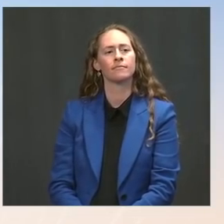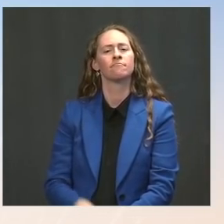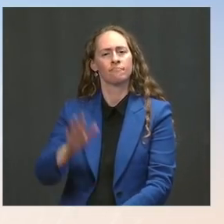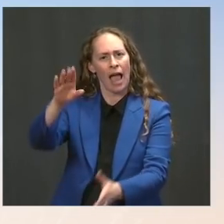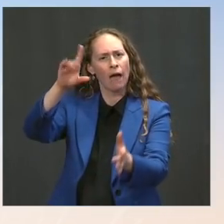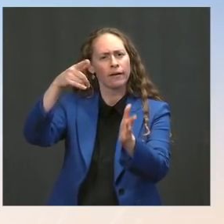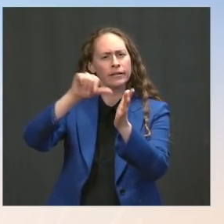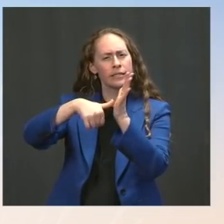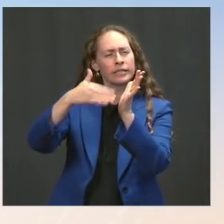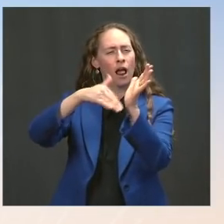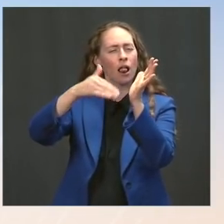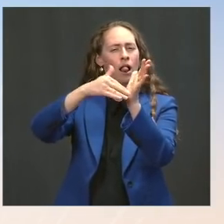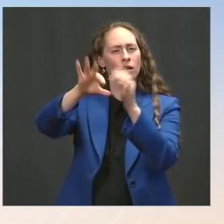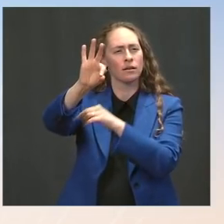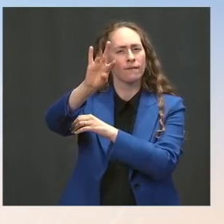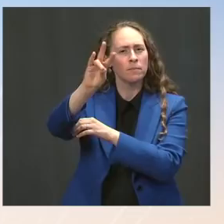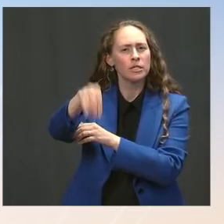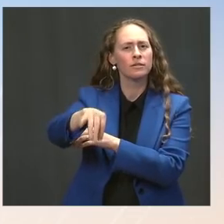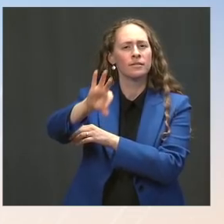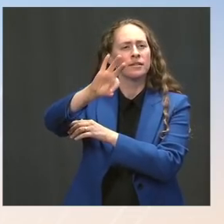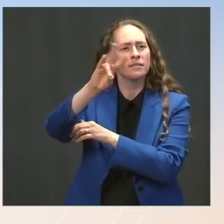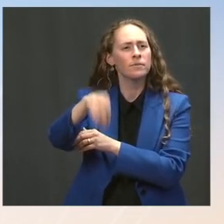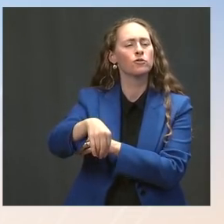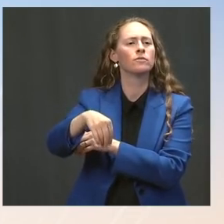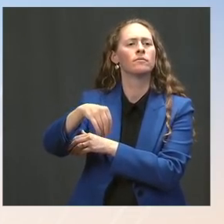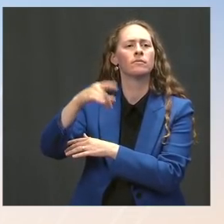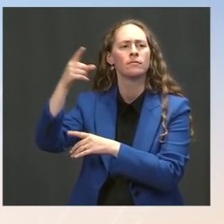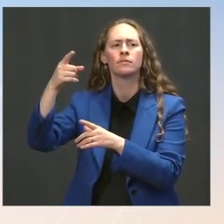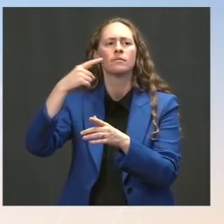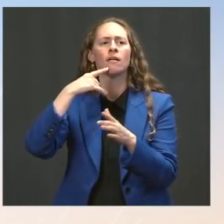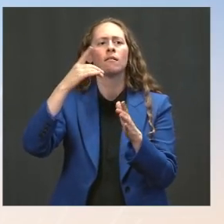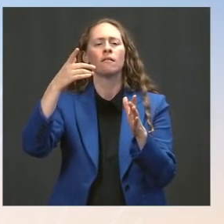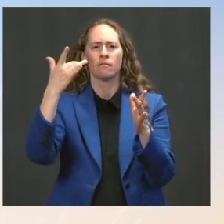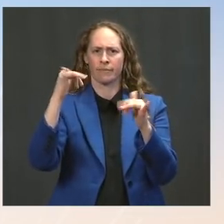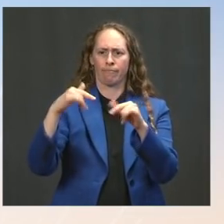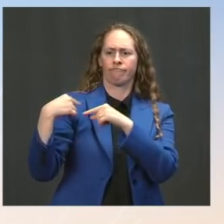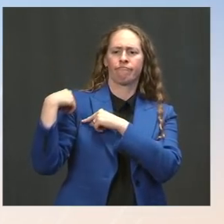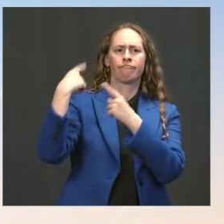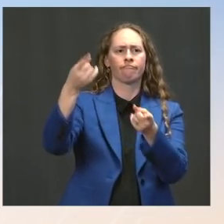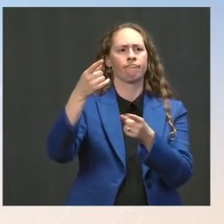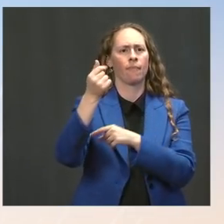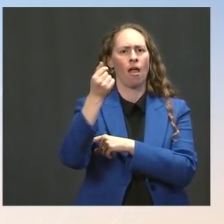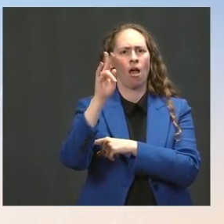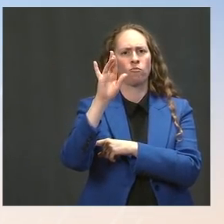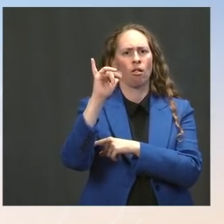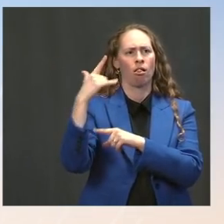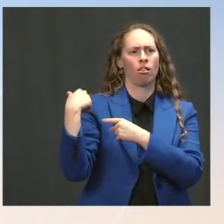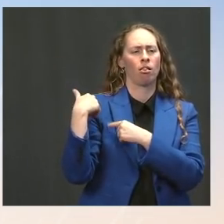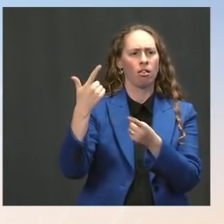So that's a bit of an outdated number when you look at how many people have been vaccinated since then and the Delta variant.